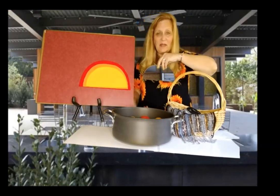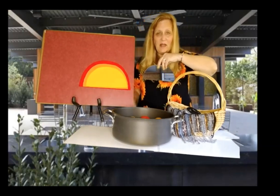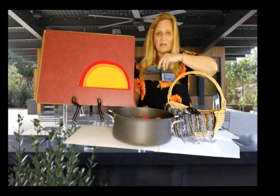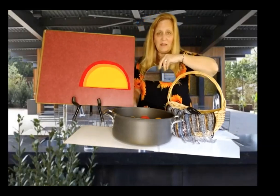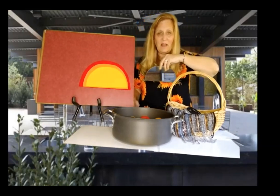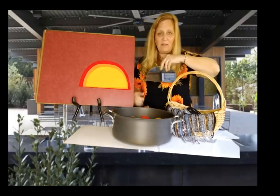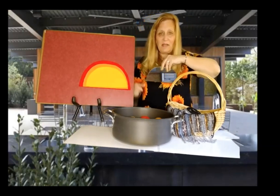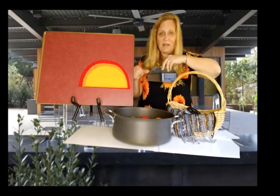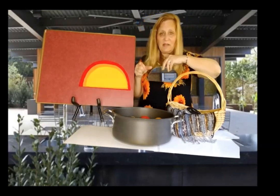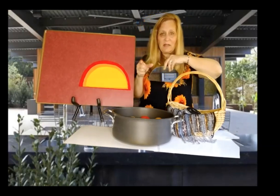The loveliest